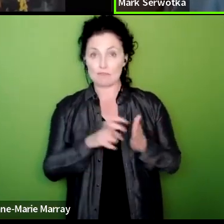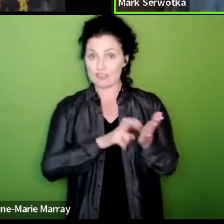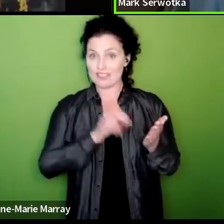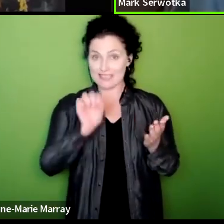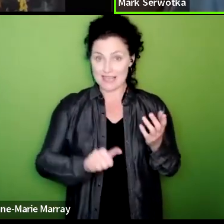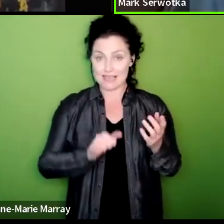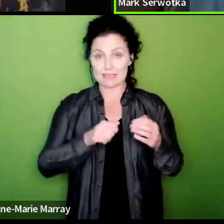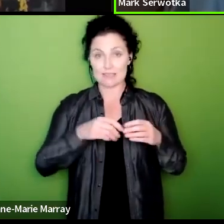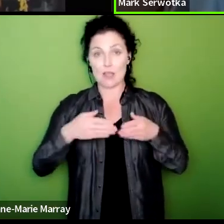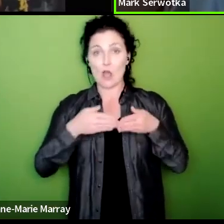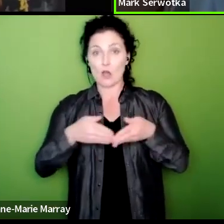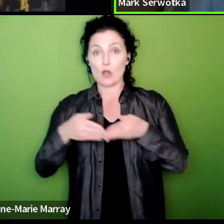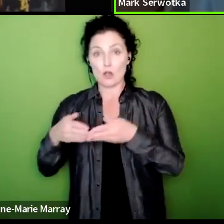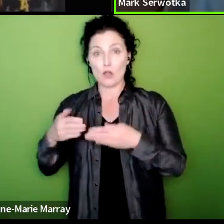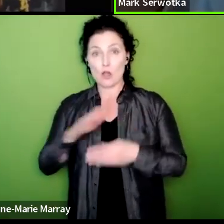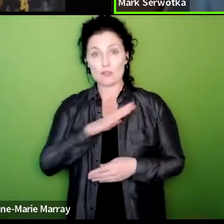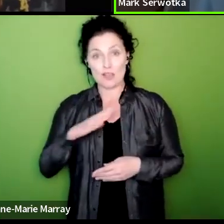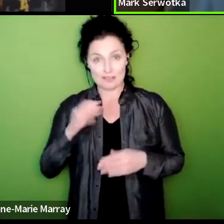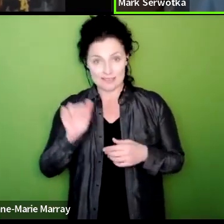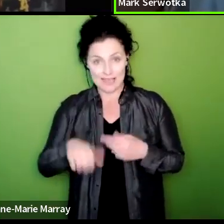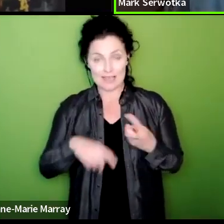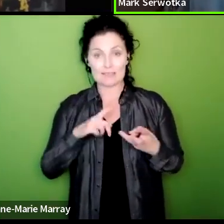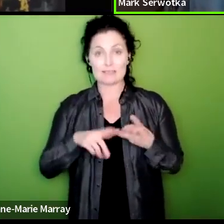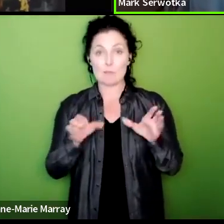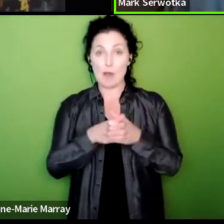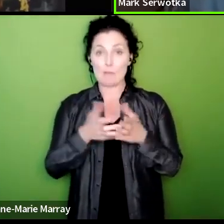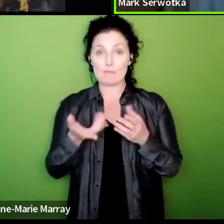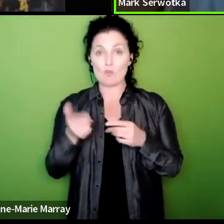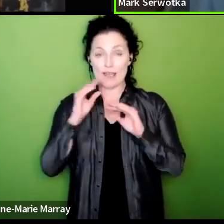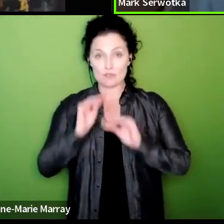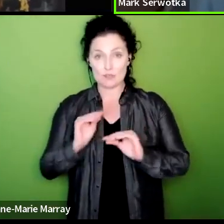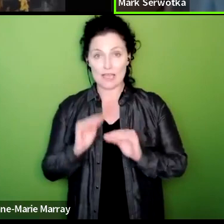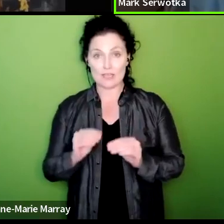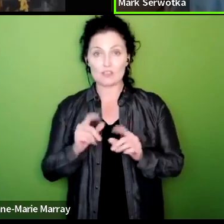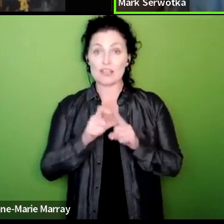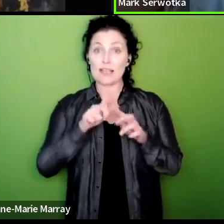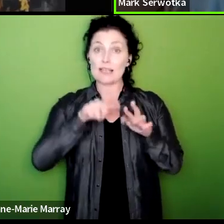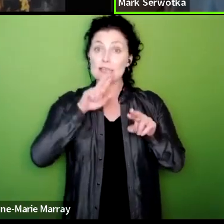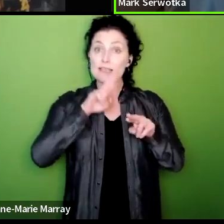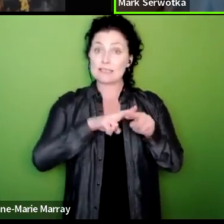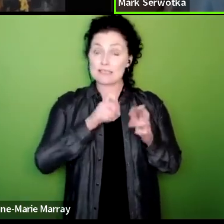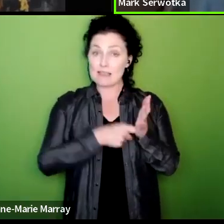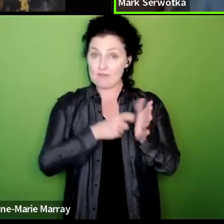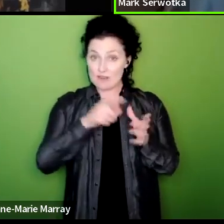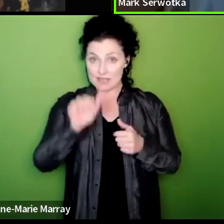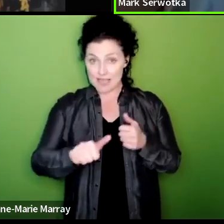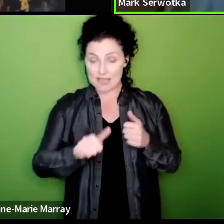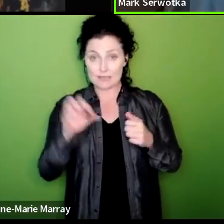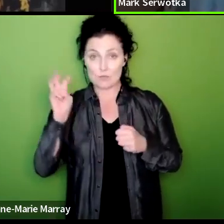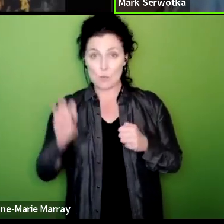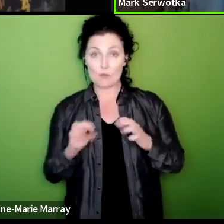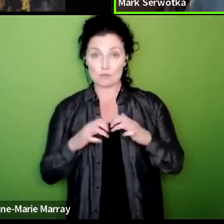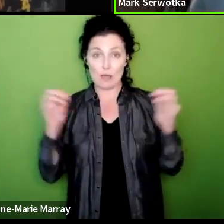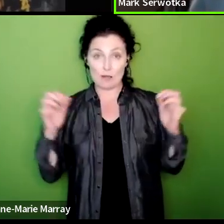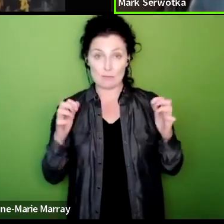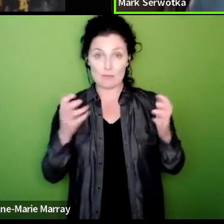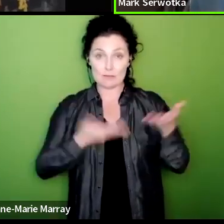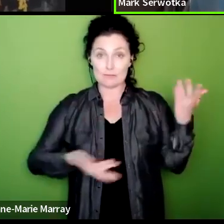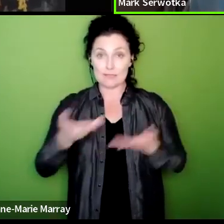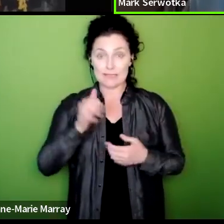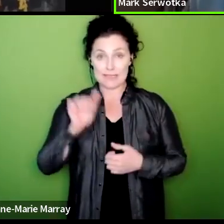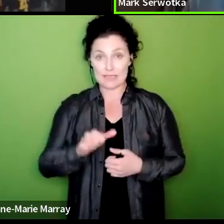did department for education did Defra did the Welsh Parliament did but Welsh government did not